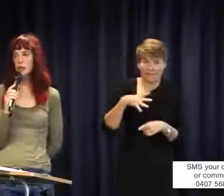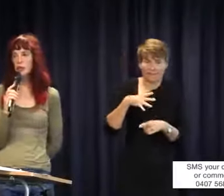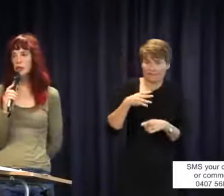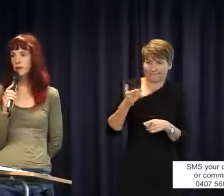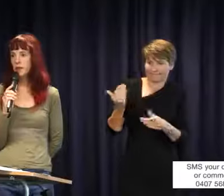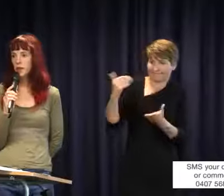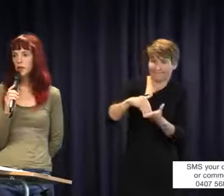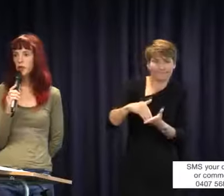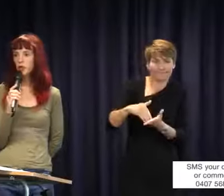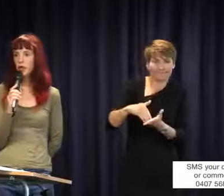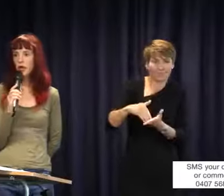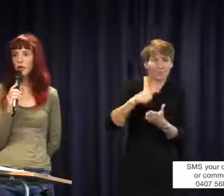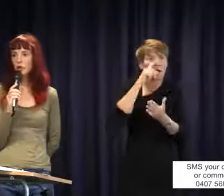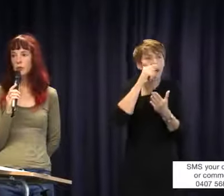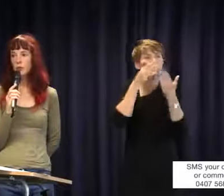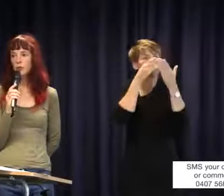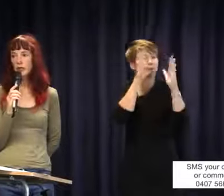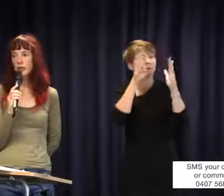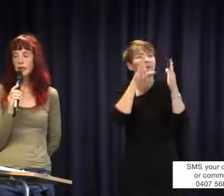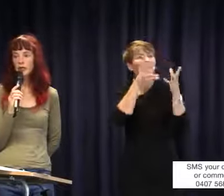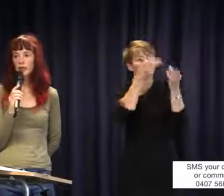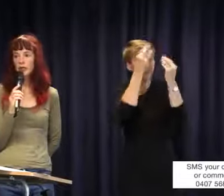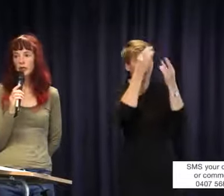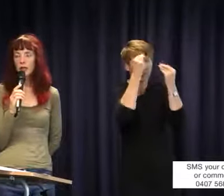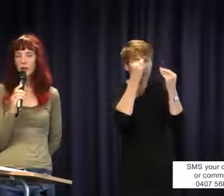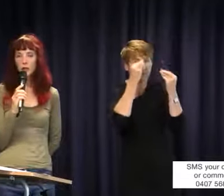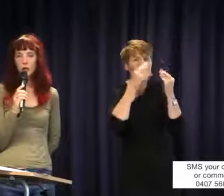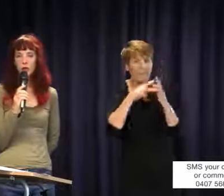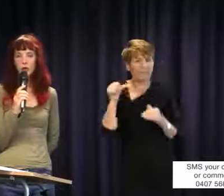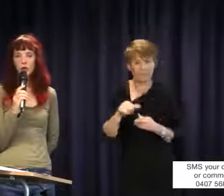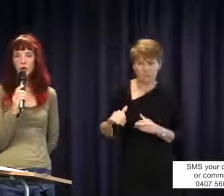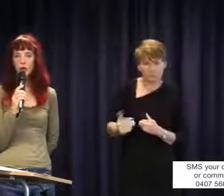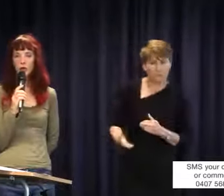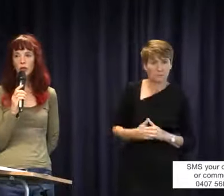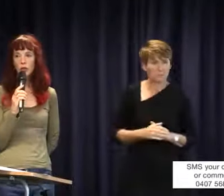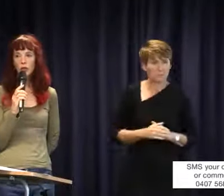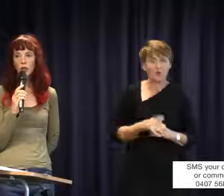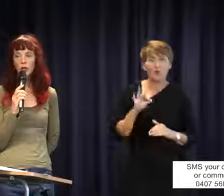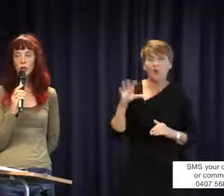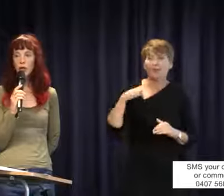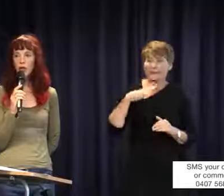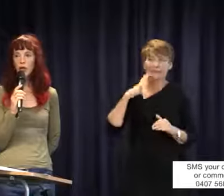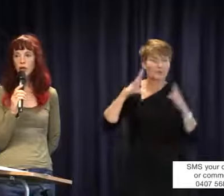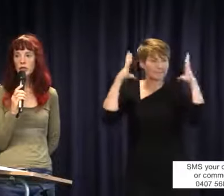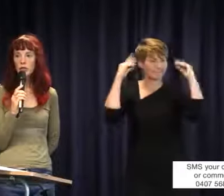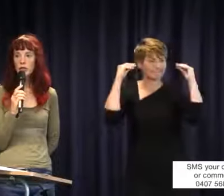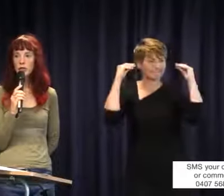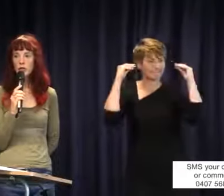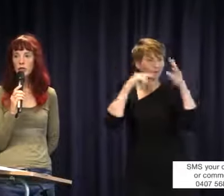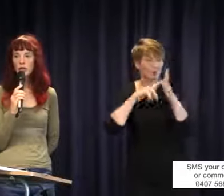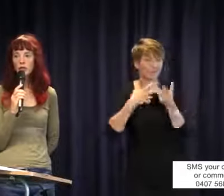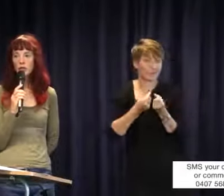can receive it. So you don't have to be profoundly deaf to require and receive assistance. You